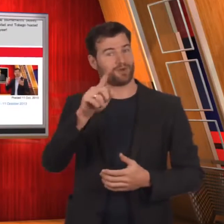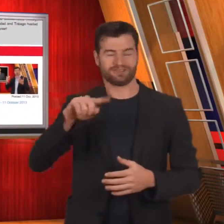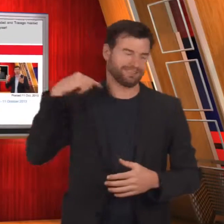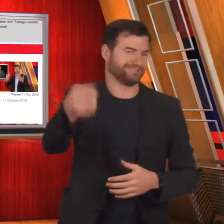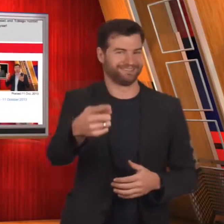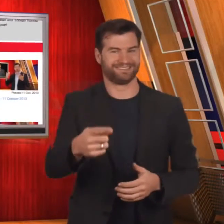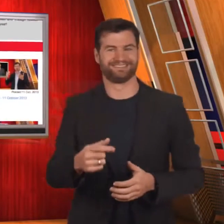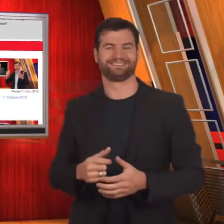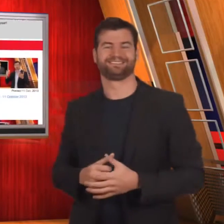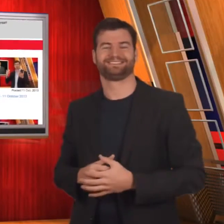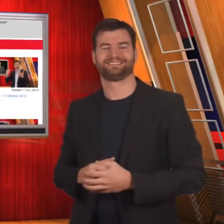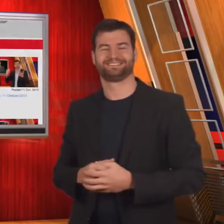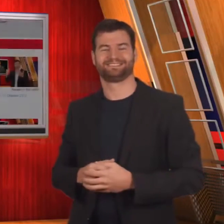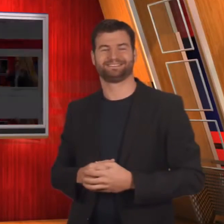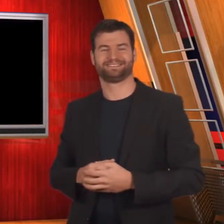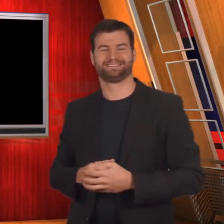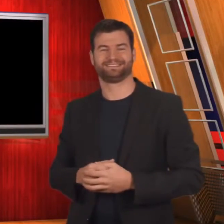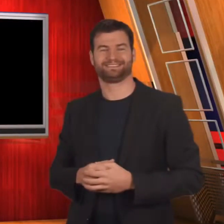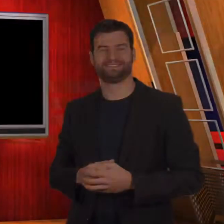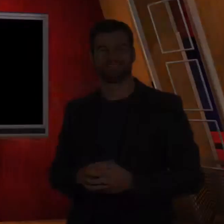Ciao!